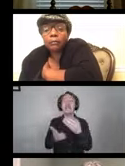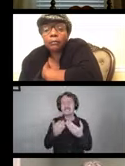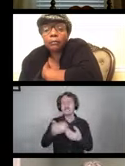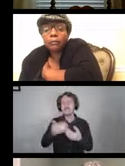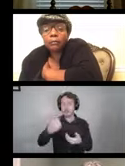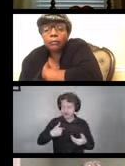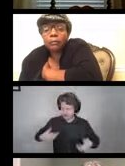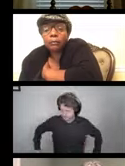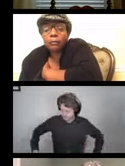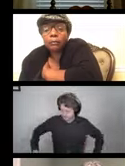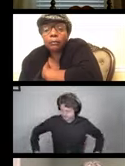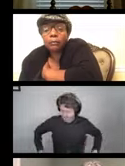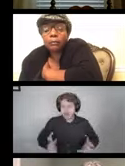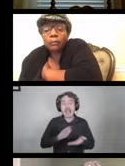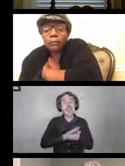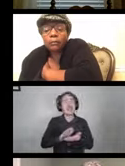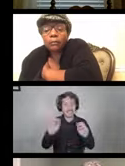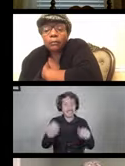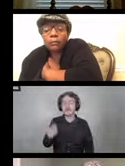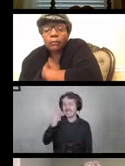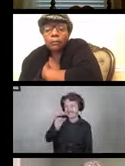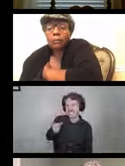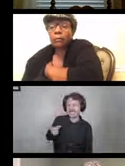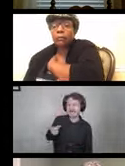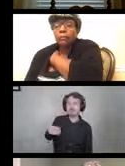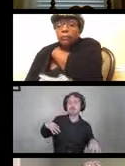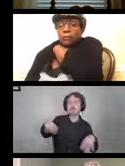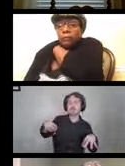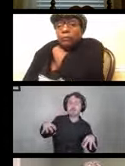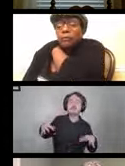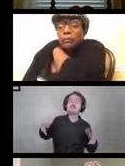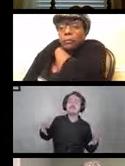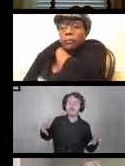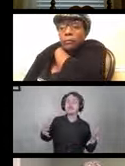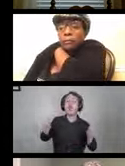Over the on the right you see a sketch of someone sitting in the power chair.